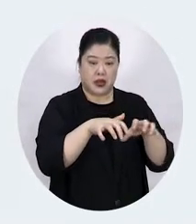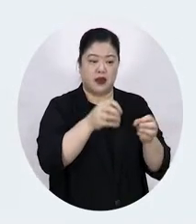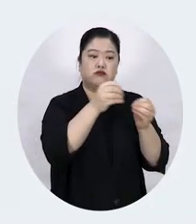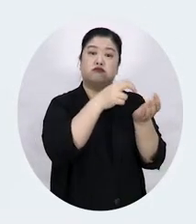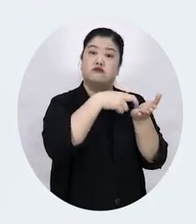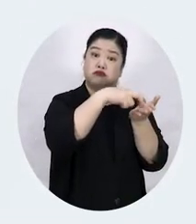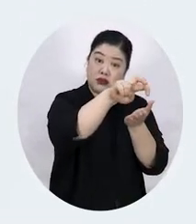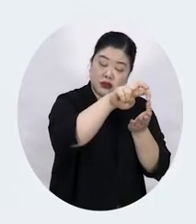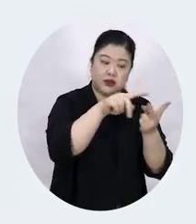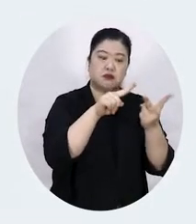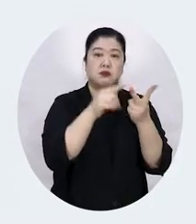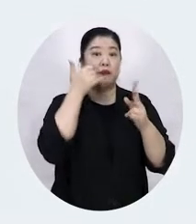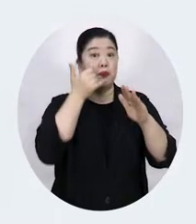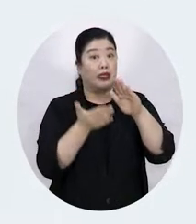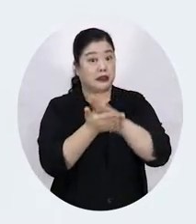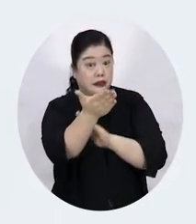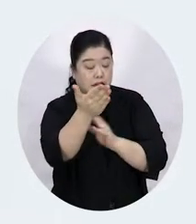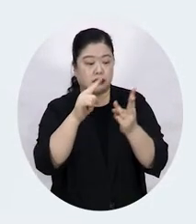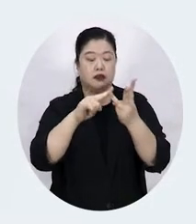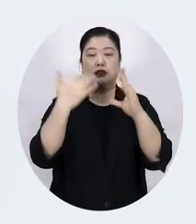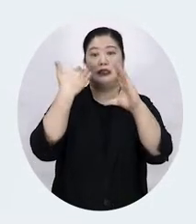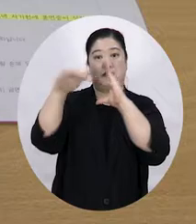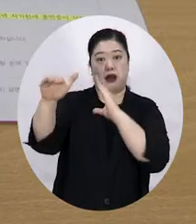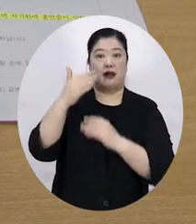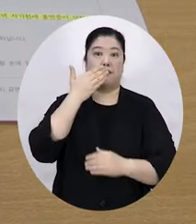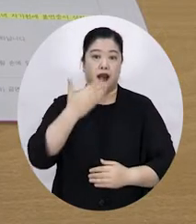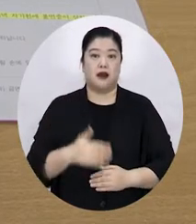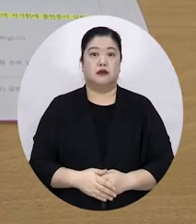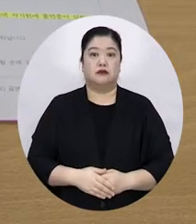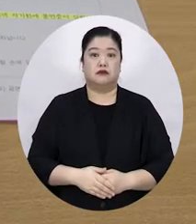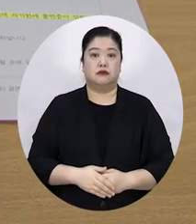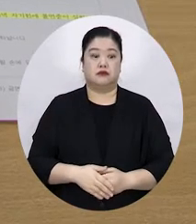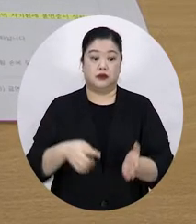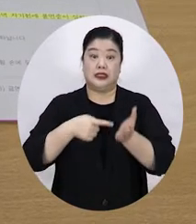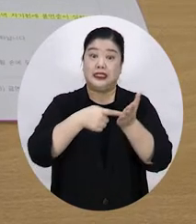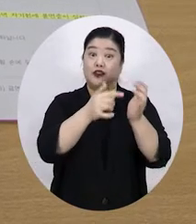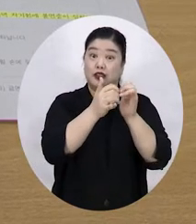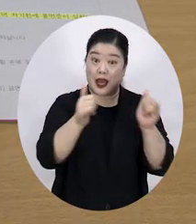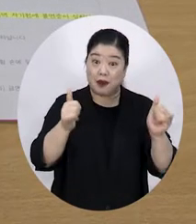and send it via text (☎010-7272-5920), fax (☎02-2620-0504) or e-mail (wombat@gangseo.seoul.kr). People who applied for the smoking cessation clinic